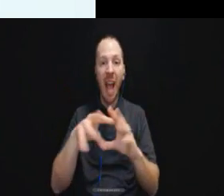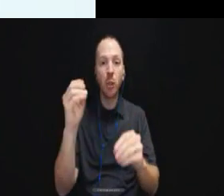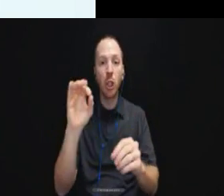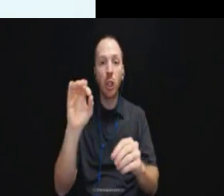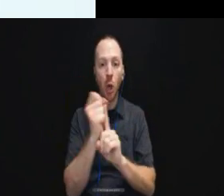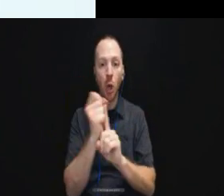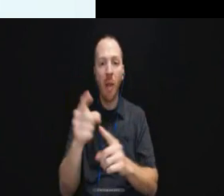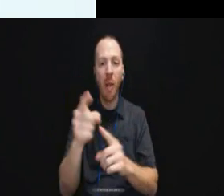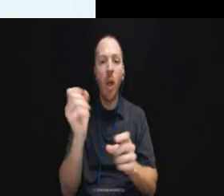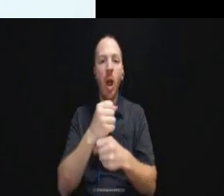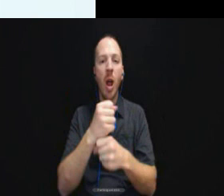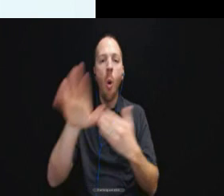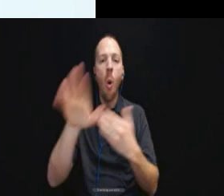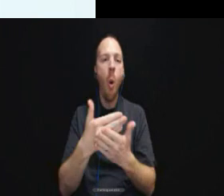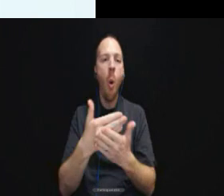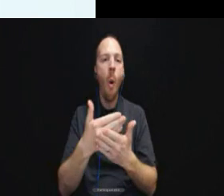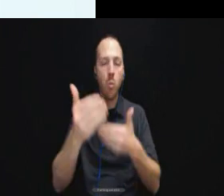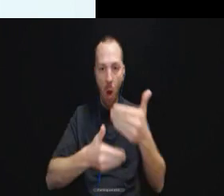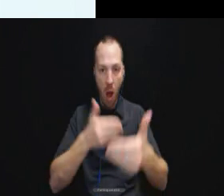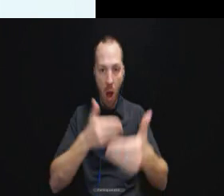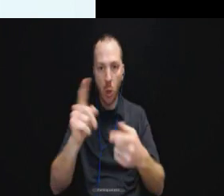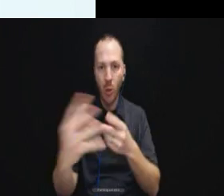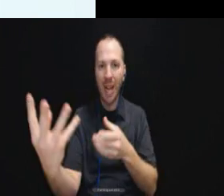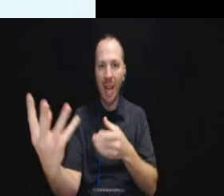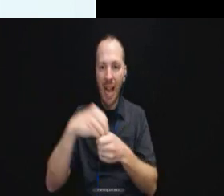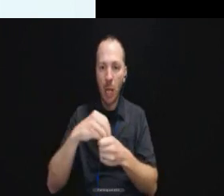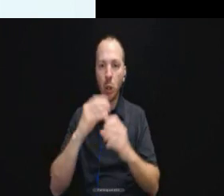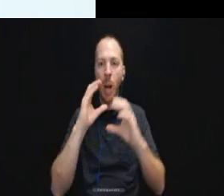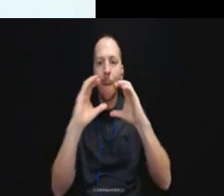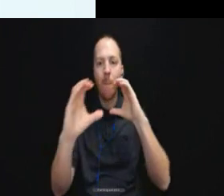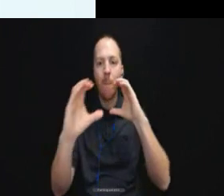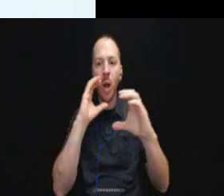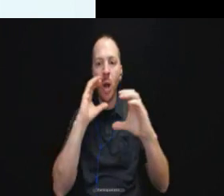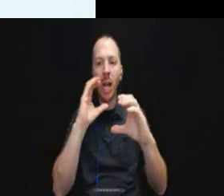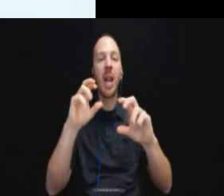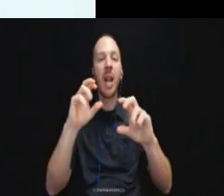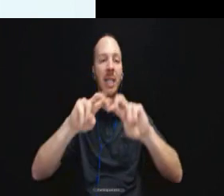created a whole process to engage in communication assessment.